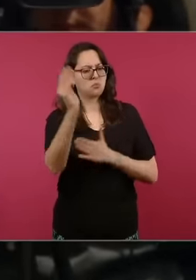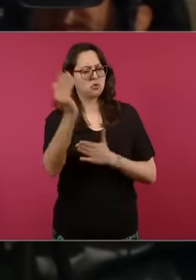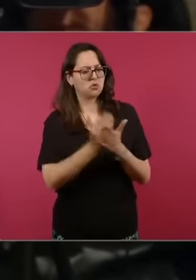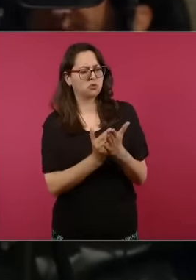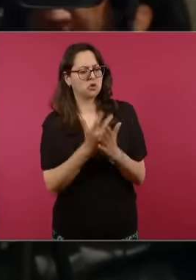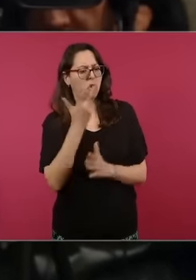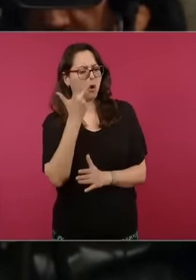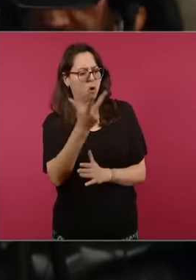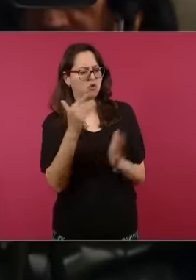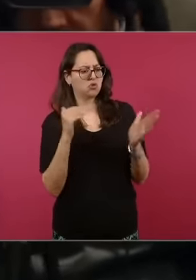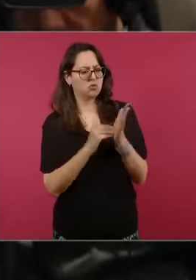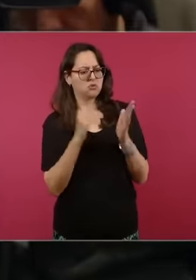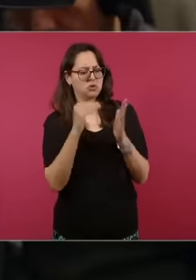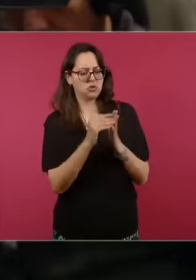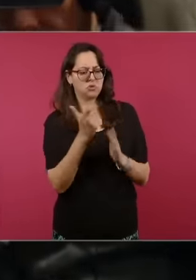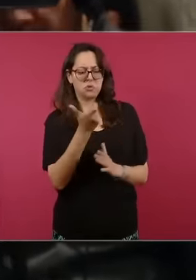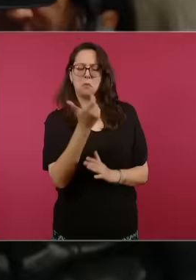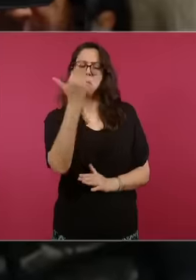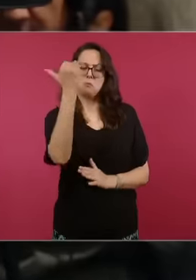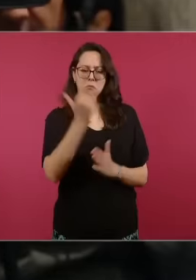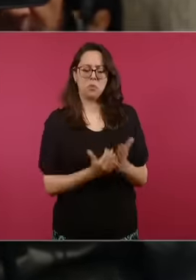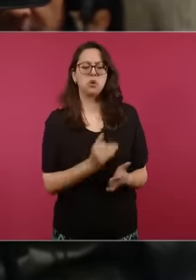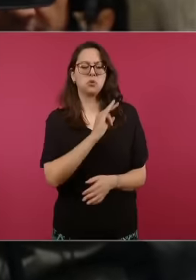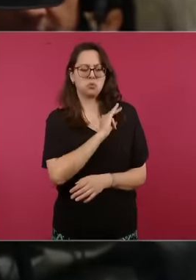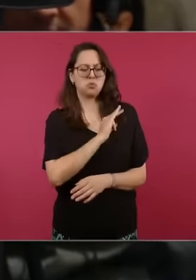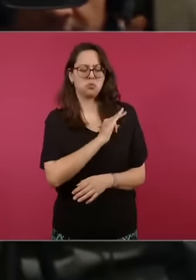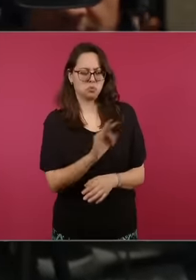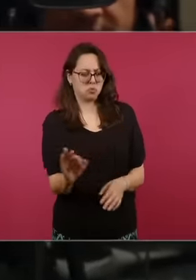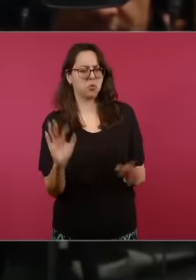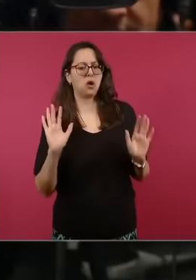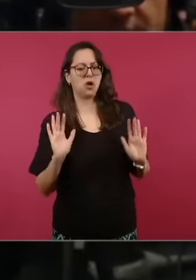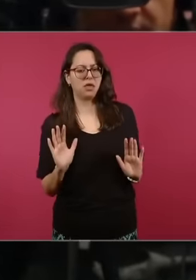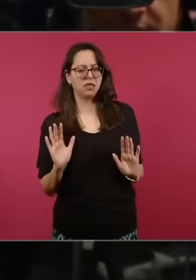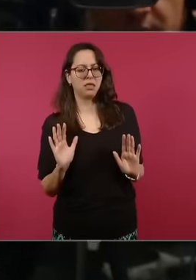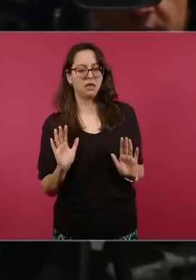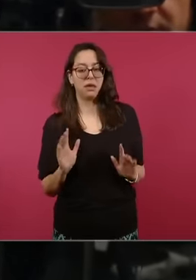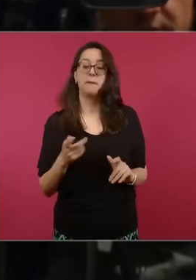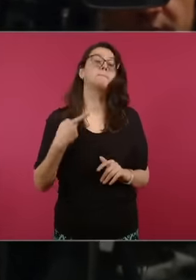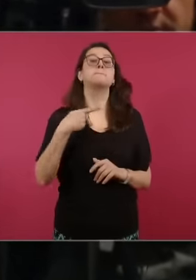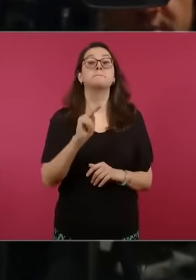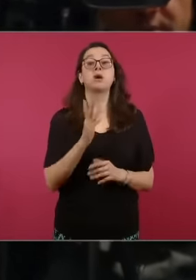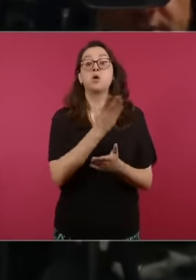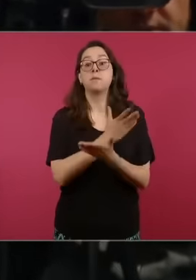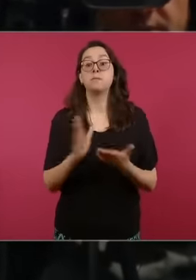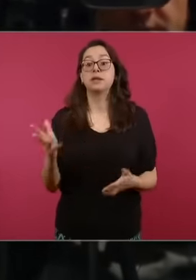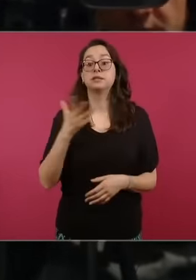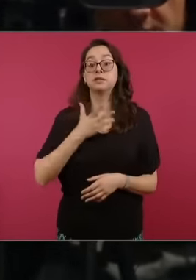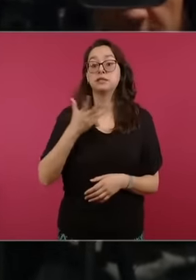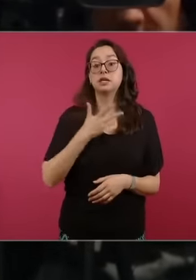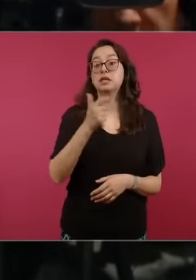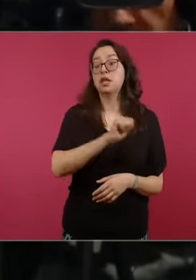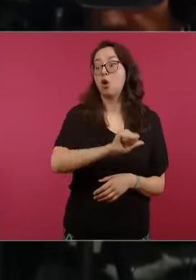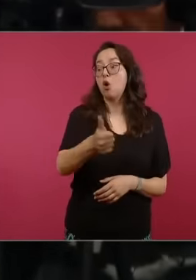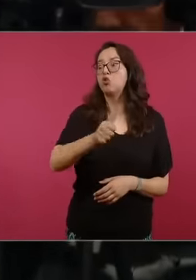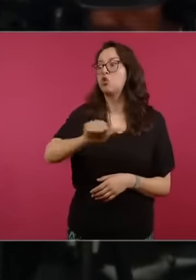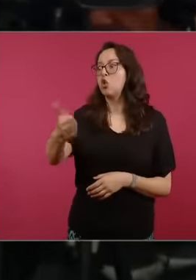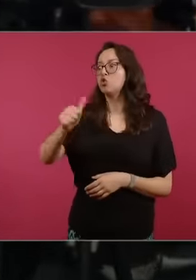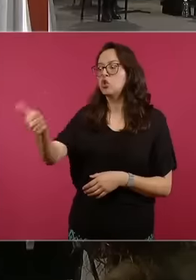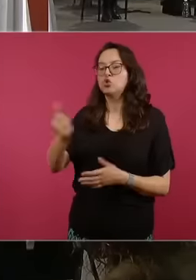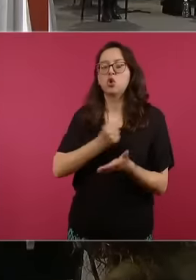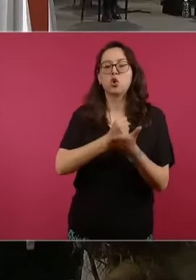reported here. But it also has other tax credits that until now were not known for another